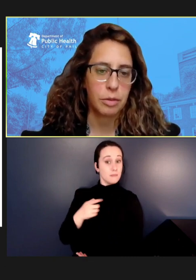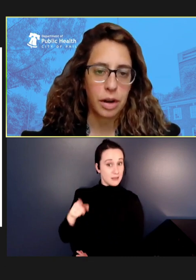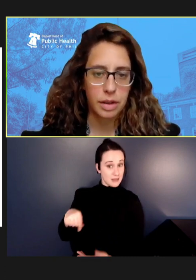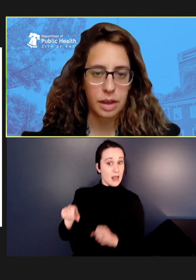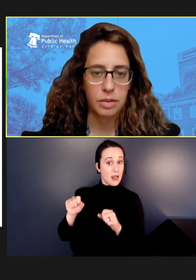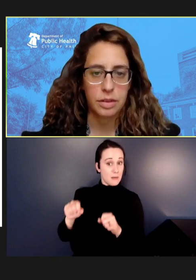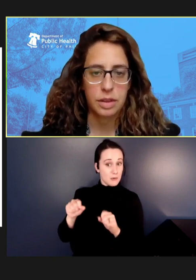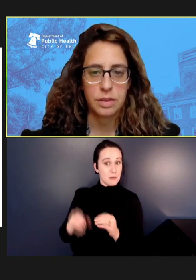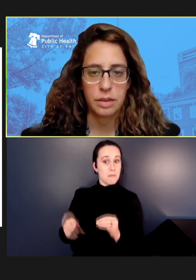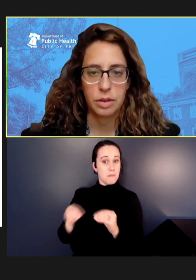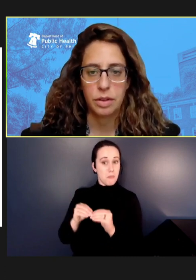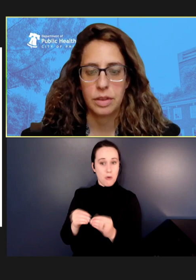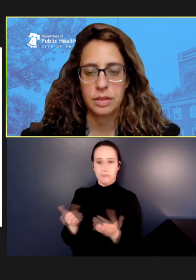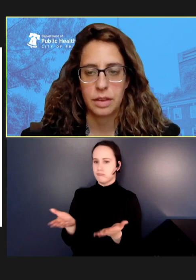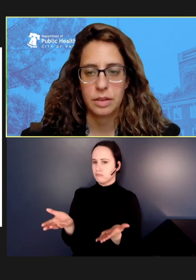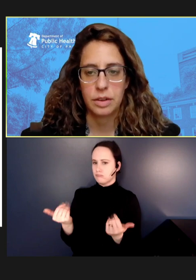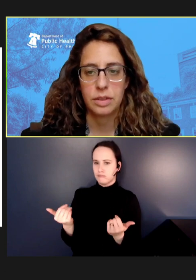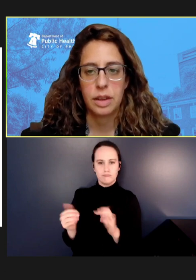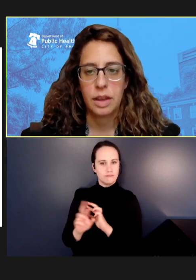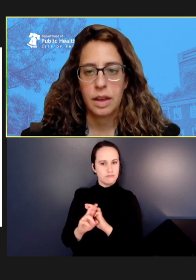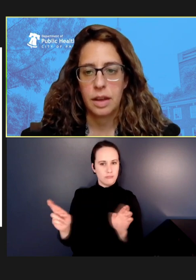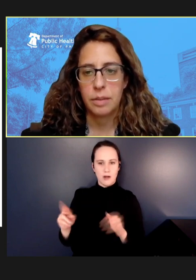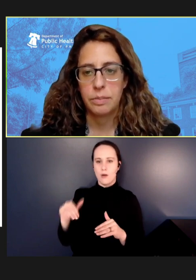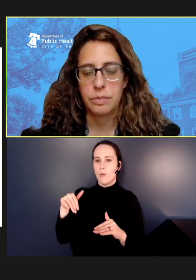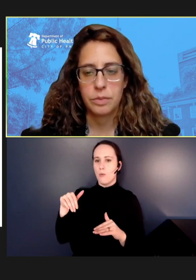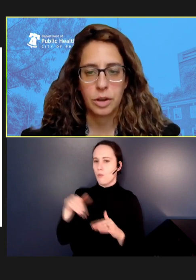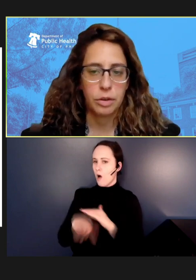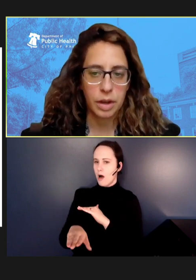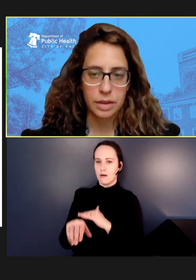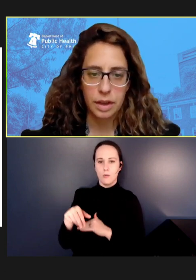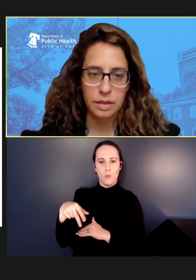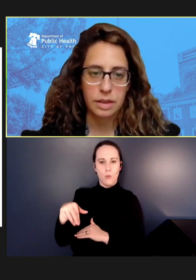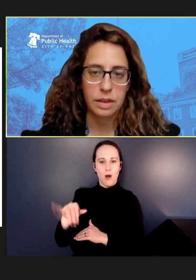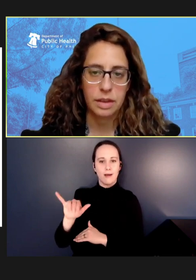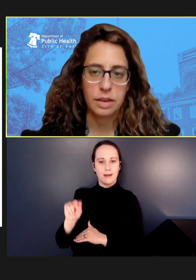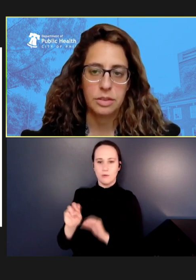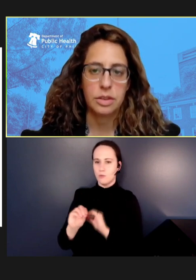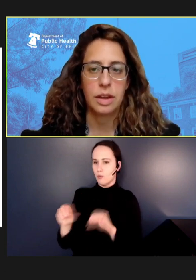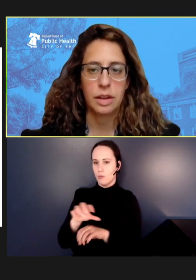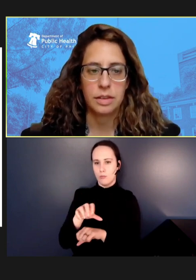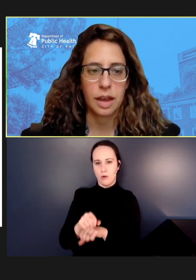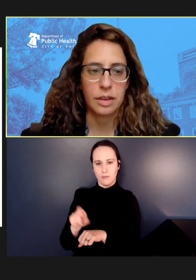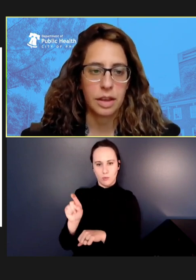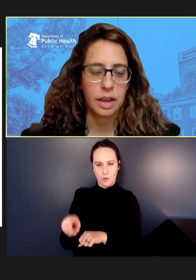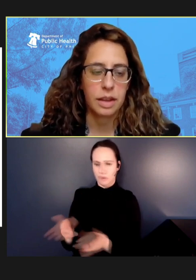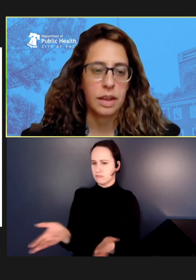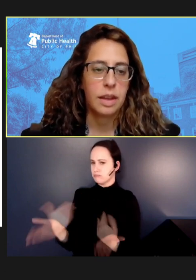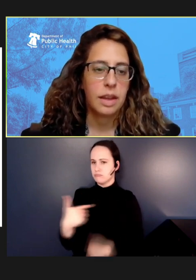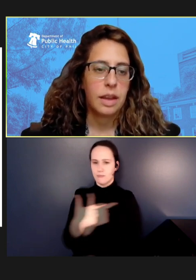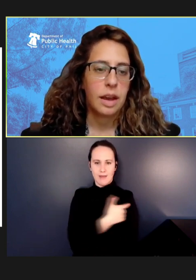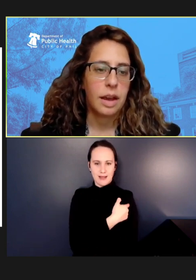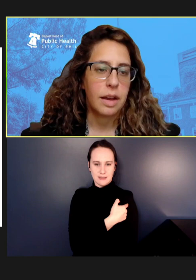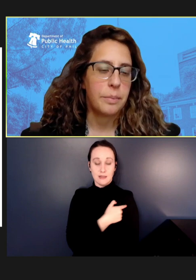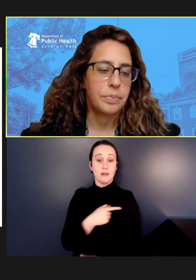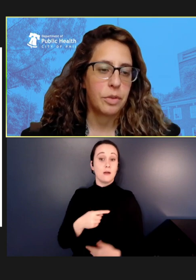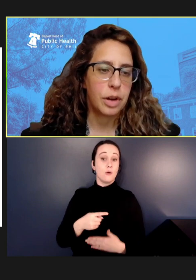walk-in hours at several of the centers during weekdays and additionally on Saturday. We were